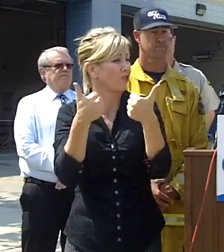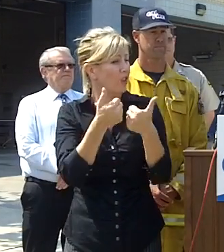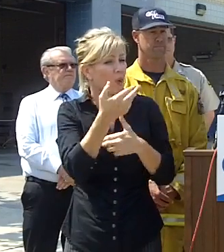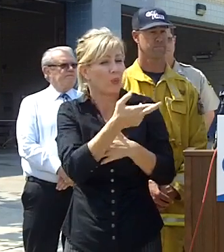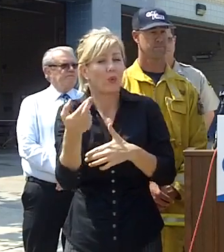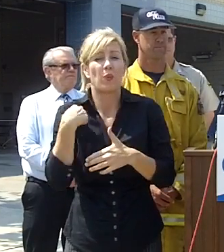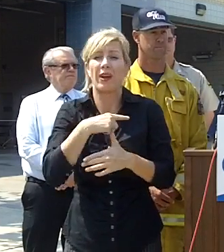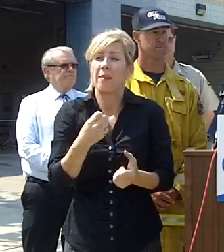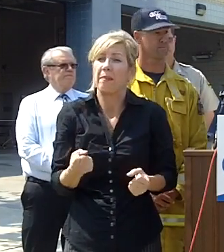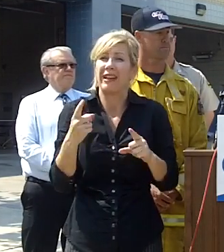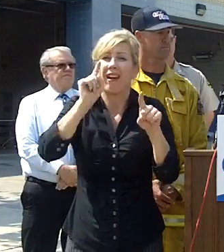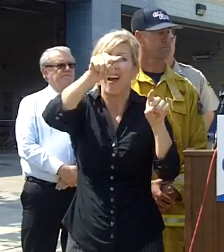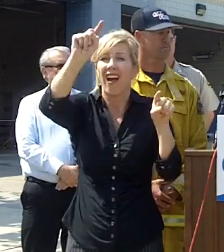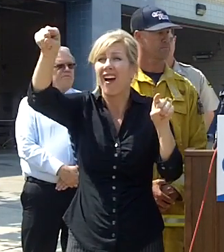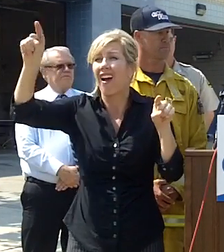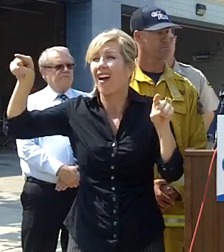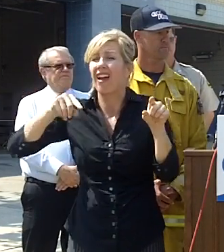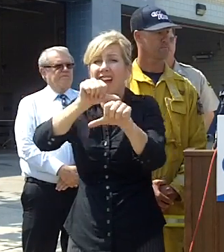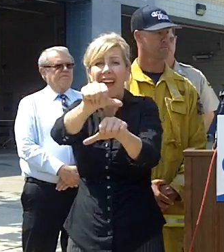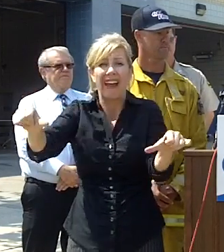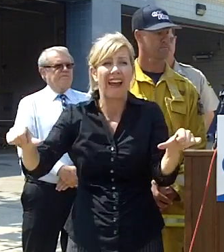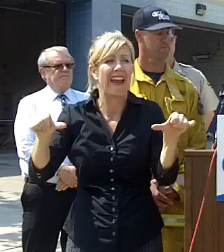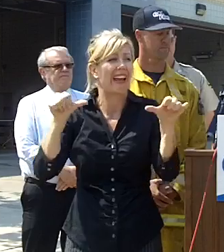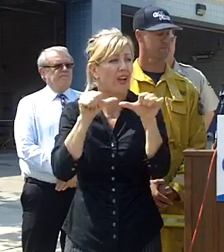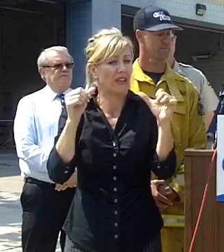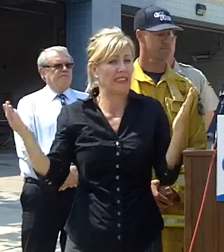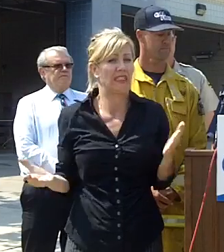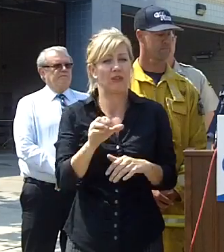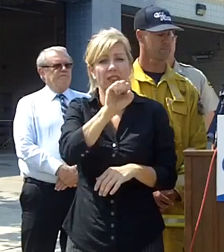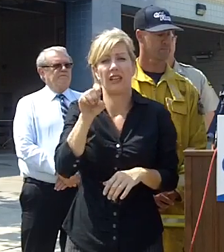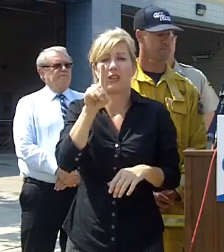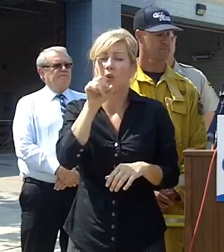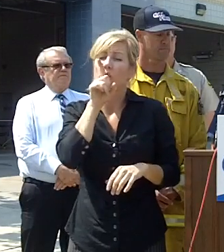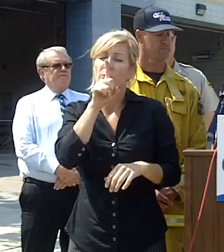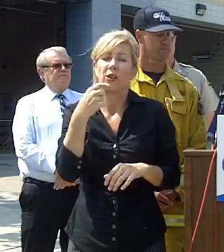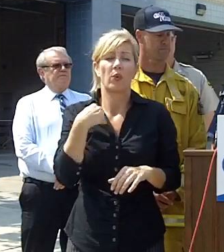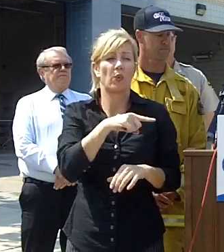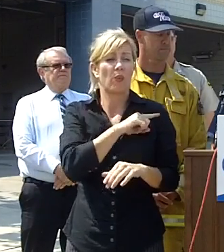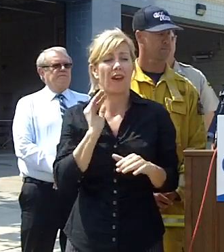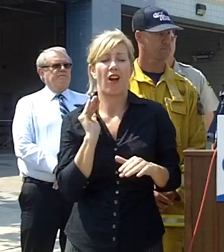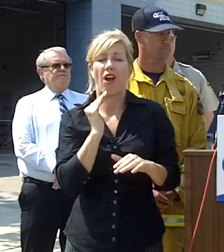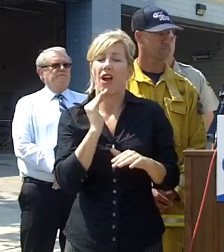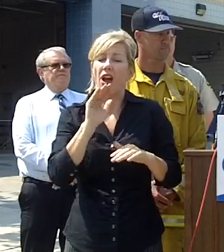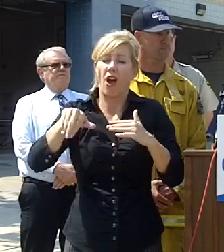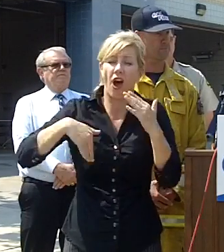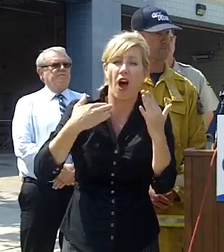county and everybody's got priorities what I can tell you is that everybody's doing their